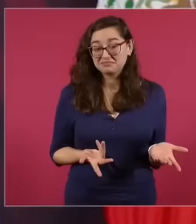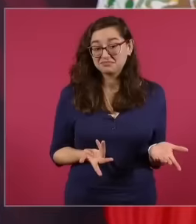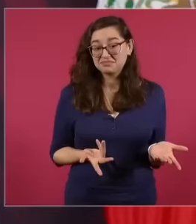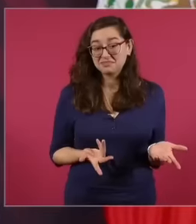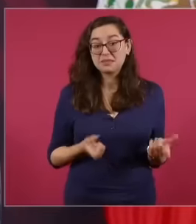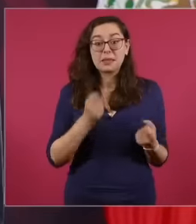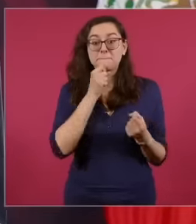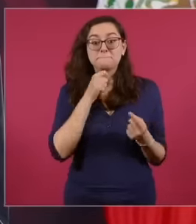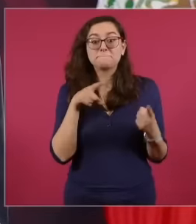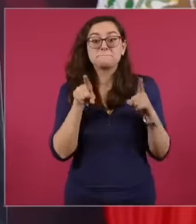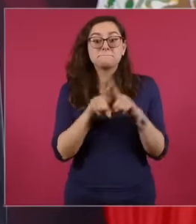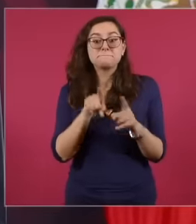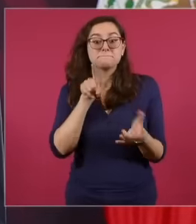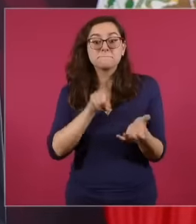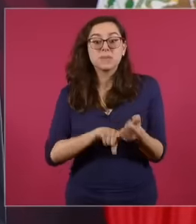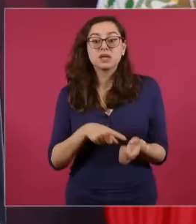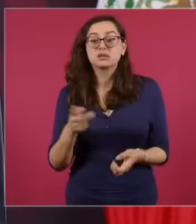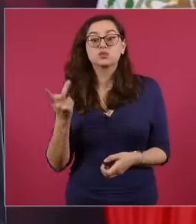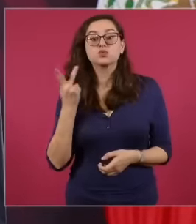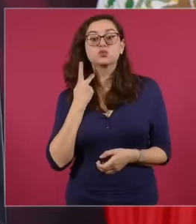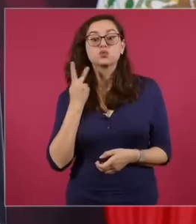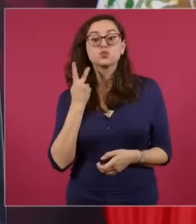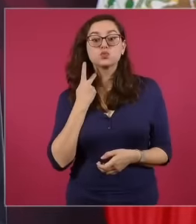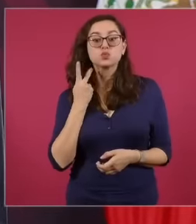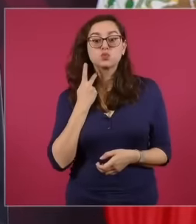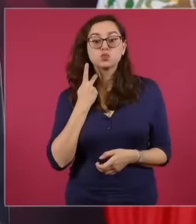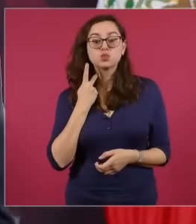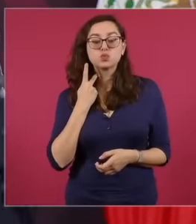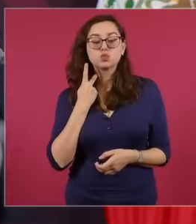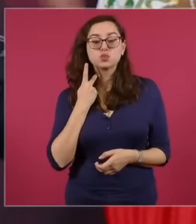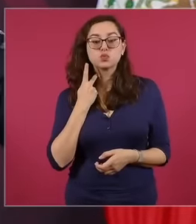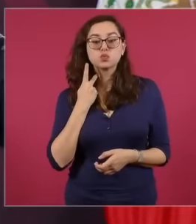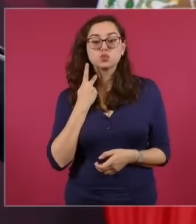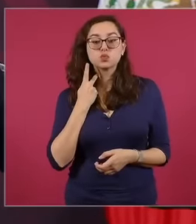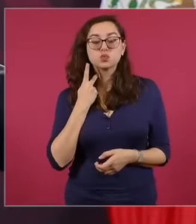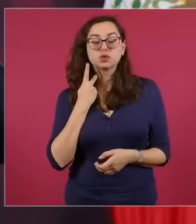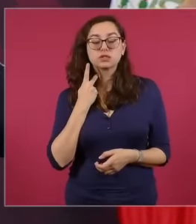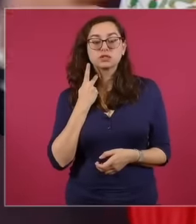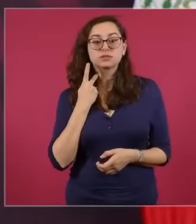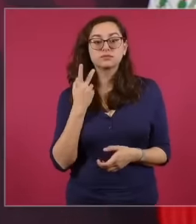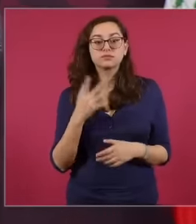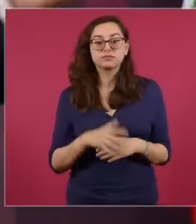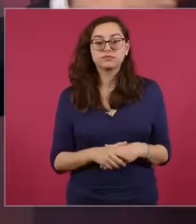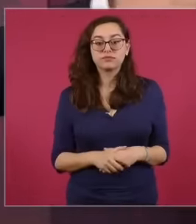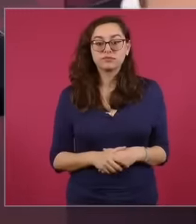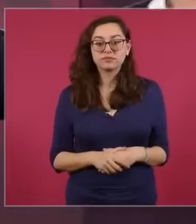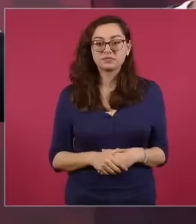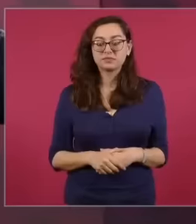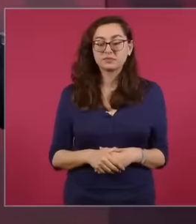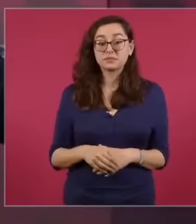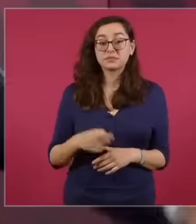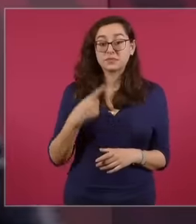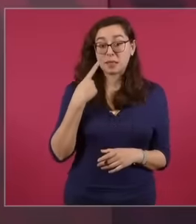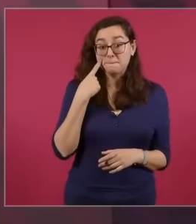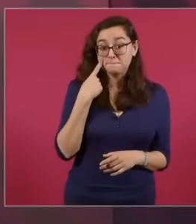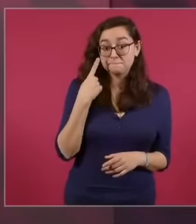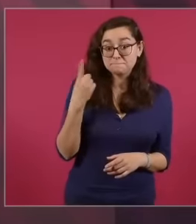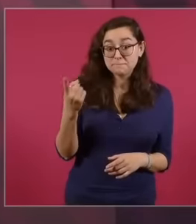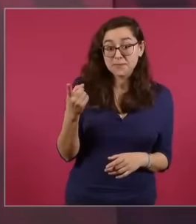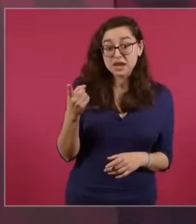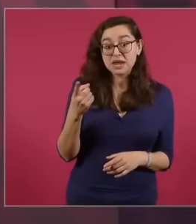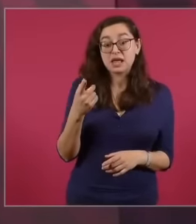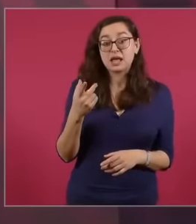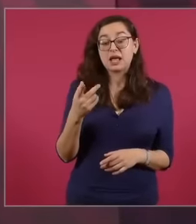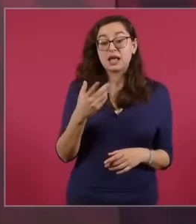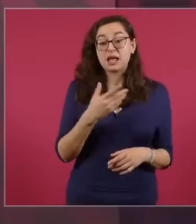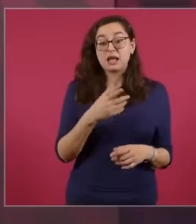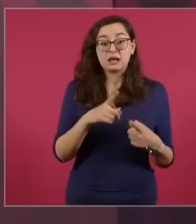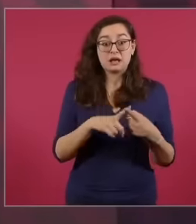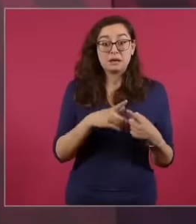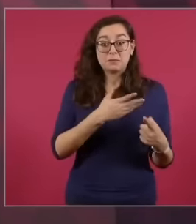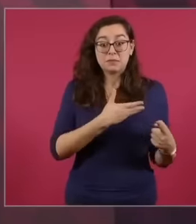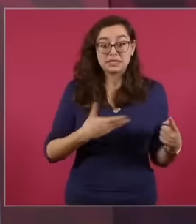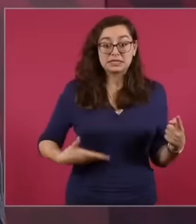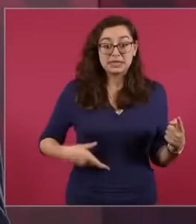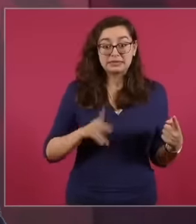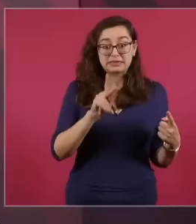politics is said look at the behavior of the president of the PAN look at the behavior